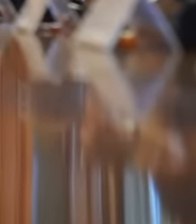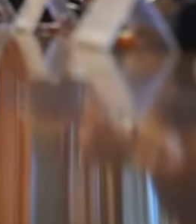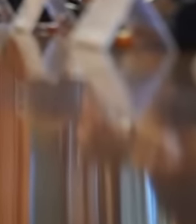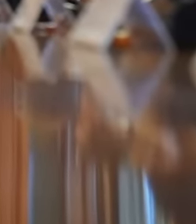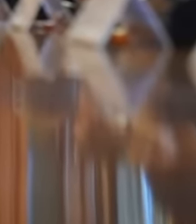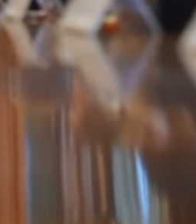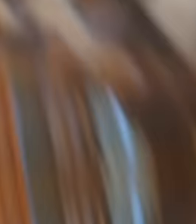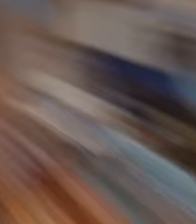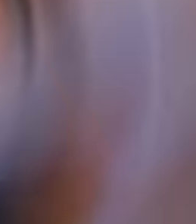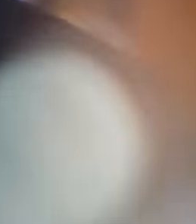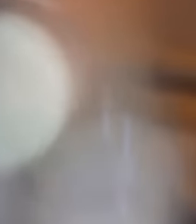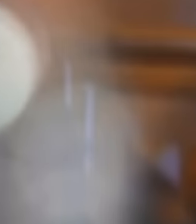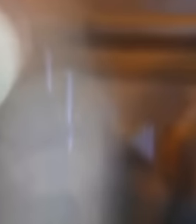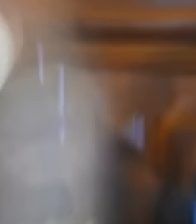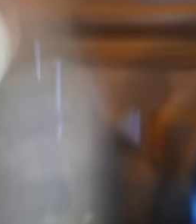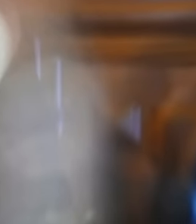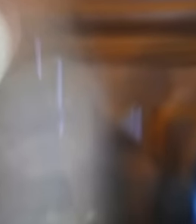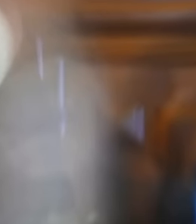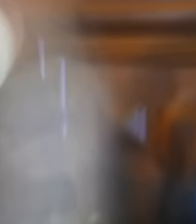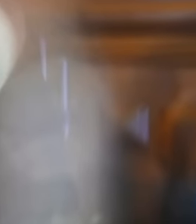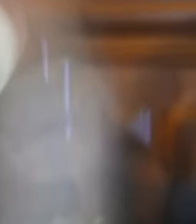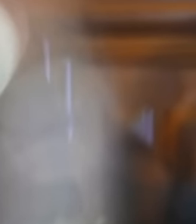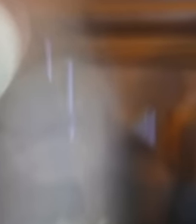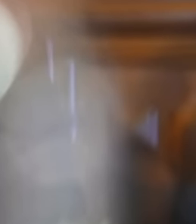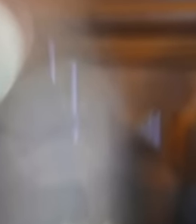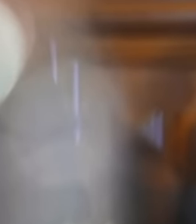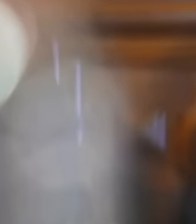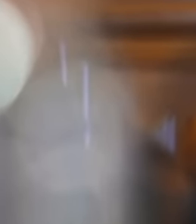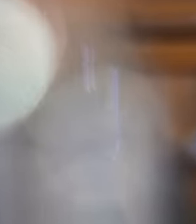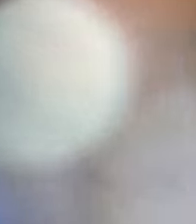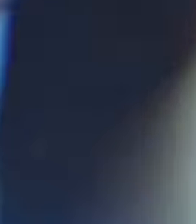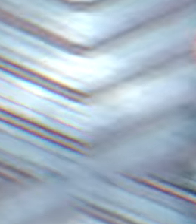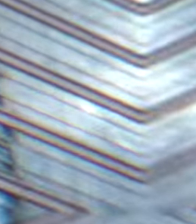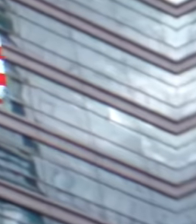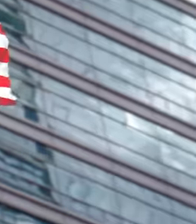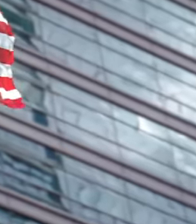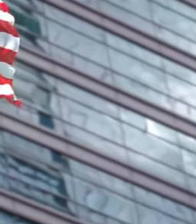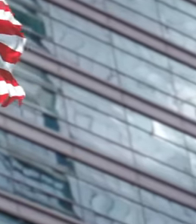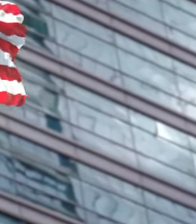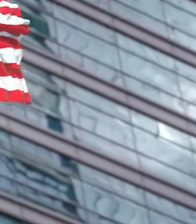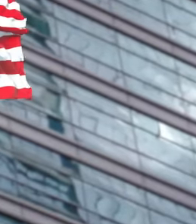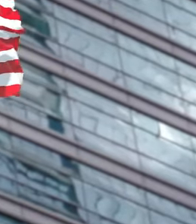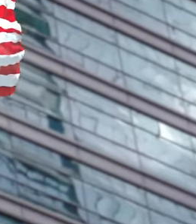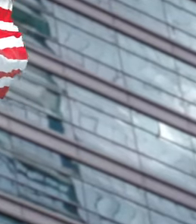of cooperation and good neighborliness that has been beneficial for both peoples and